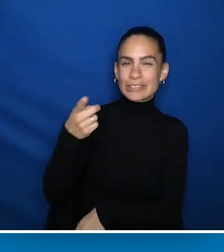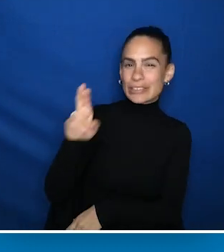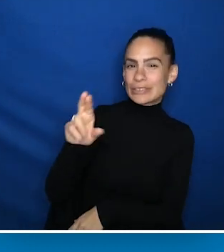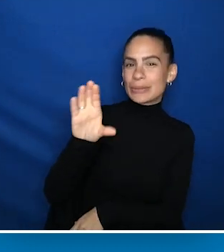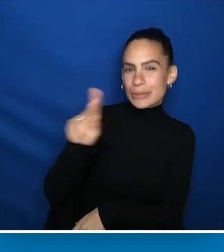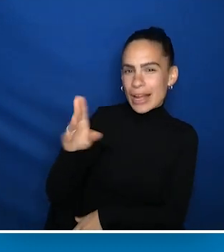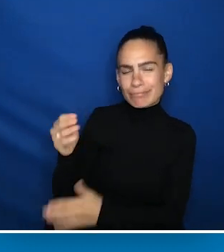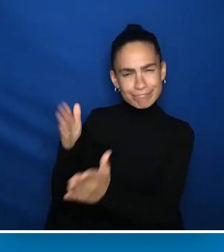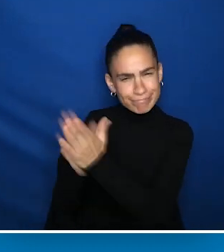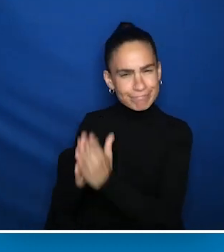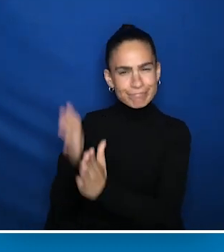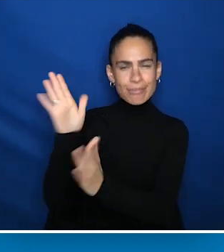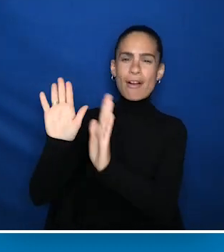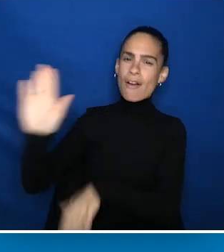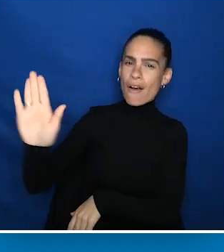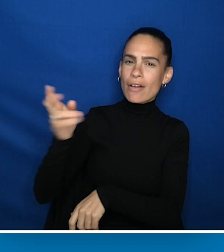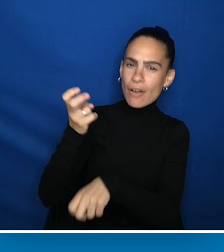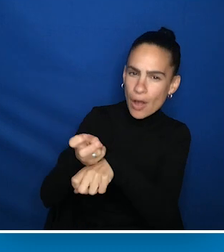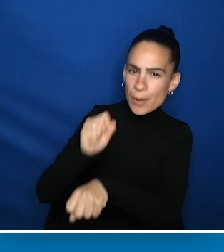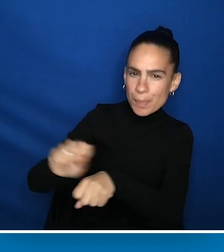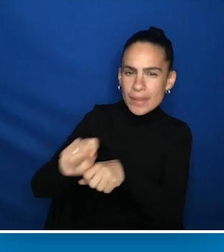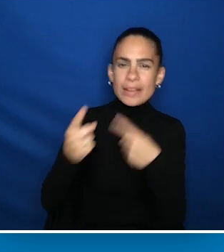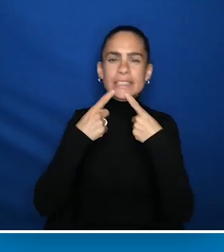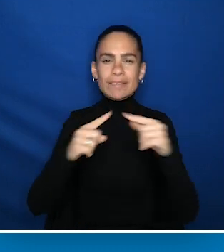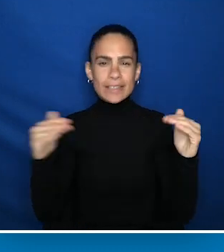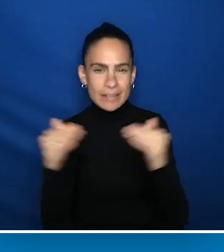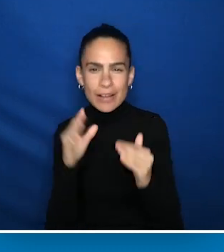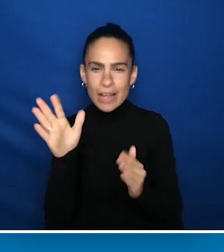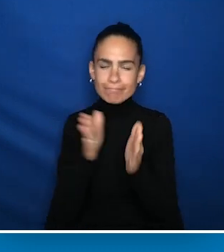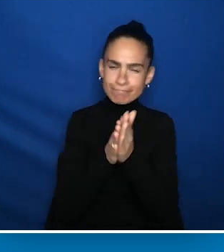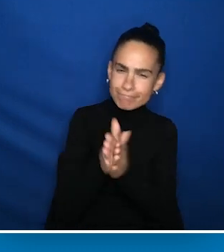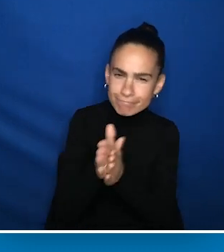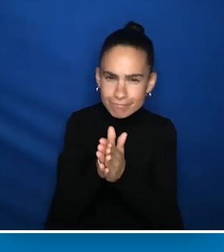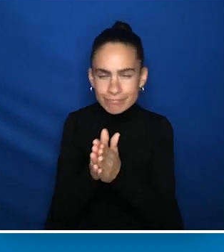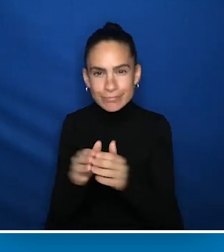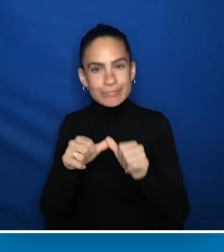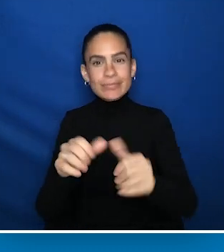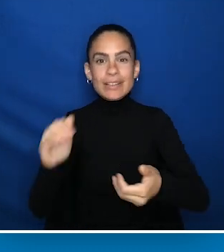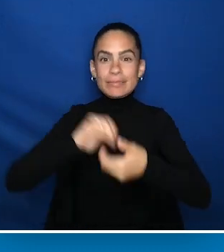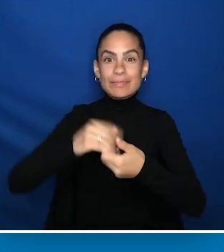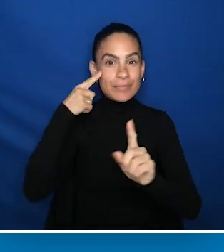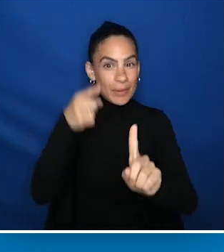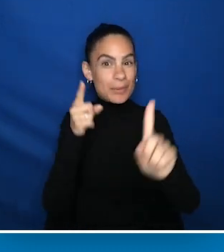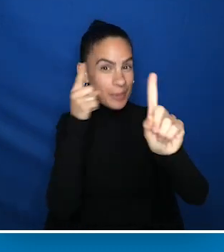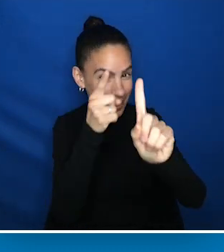and recognize all of her hard work to achieve equity and her willingness and passion to continue to walk with us toward that goal.